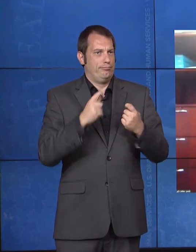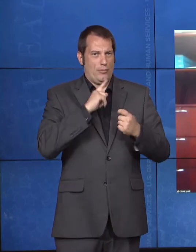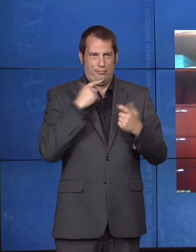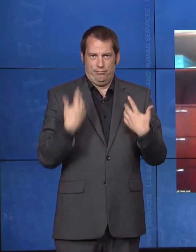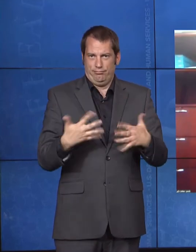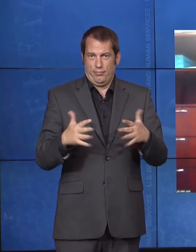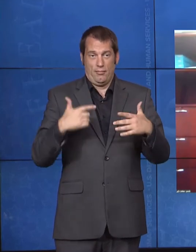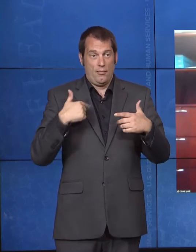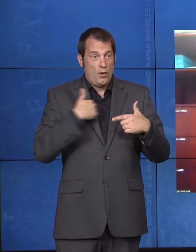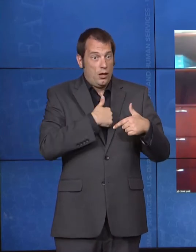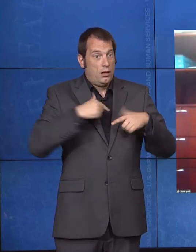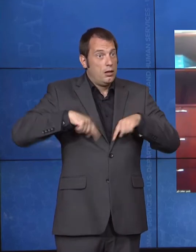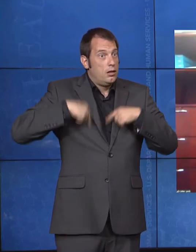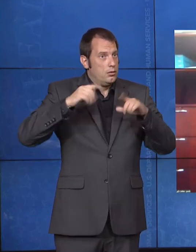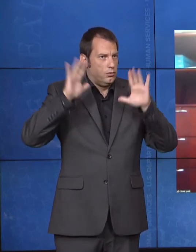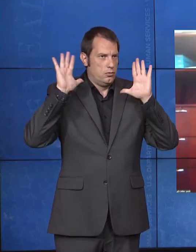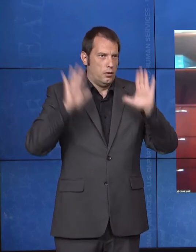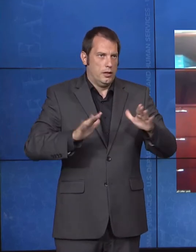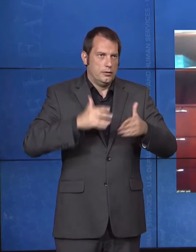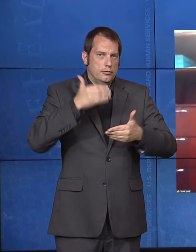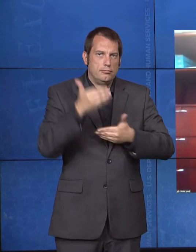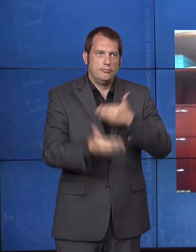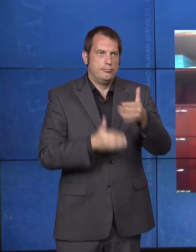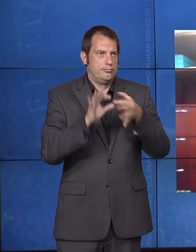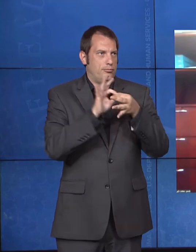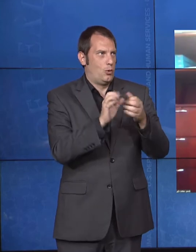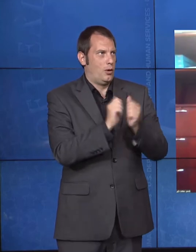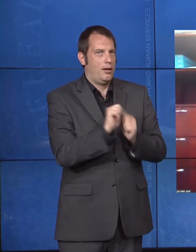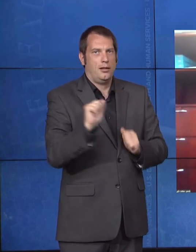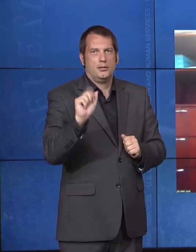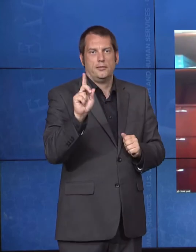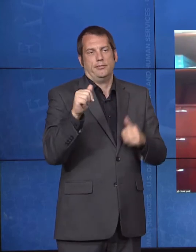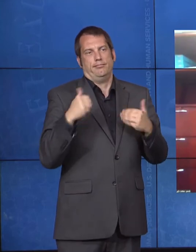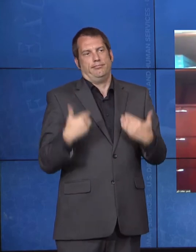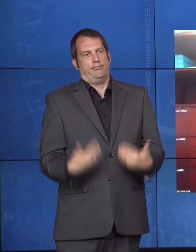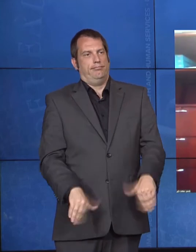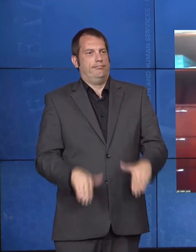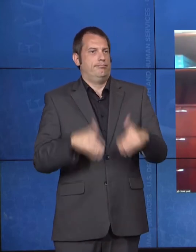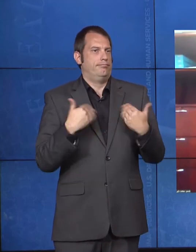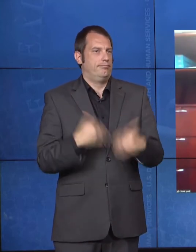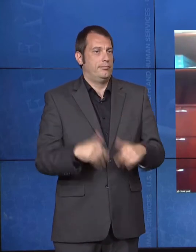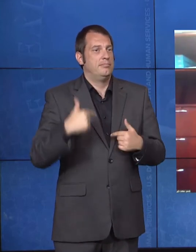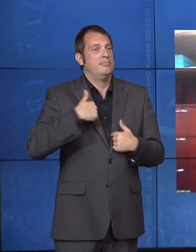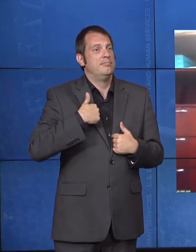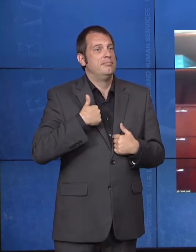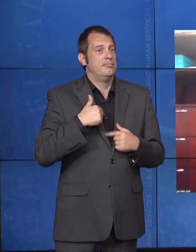Americans with Disabilities Act. At CMS, and more particular within the division that I'm